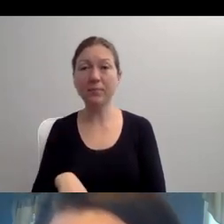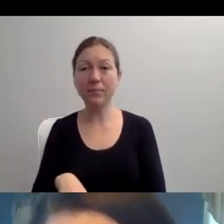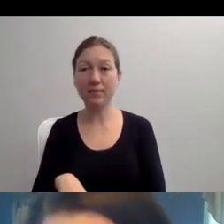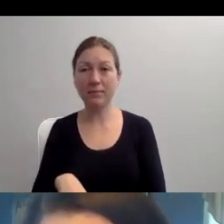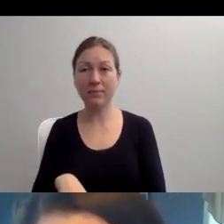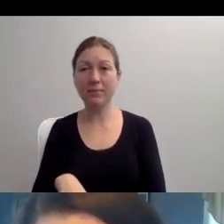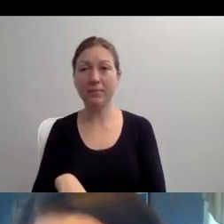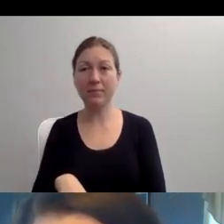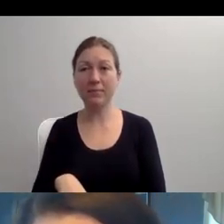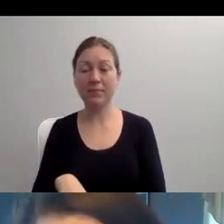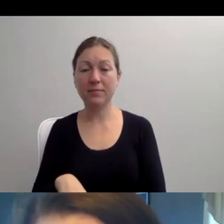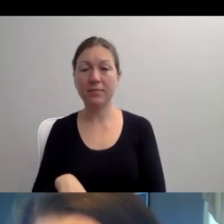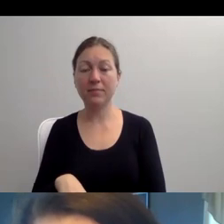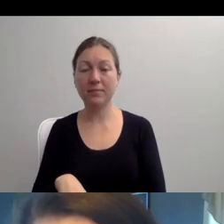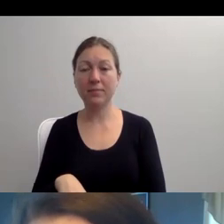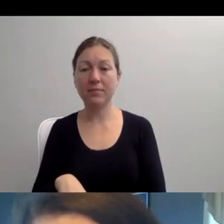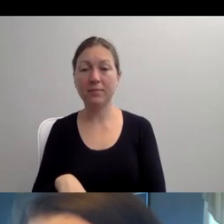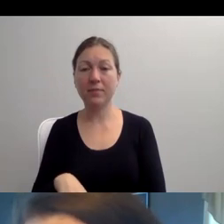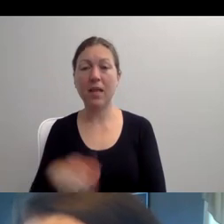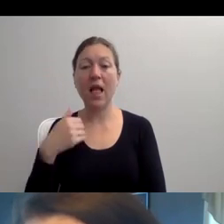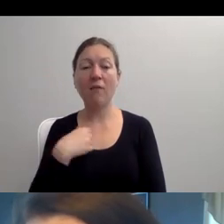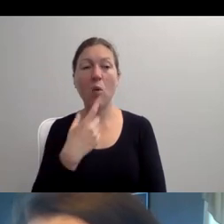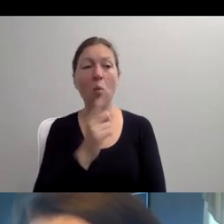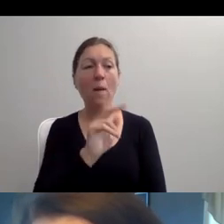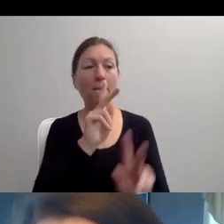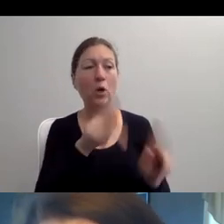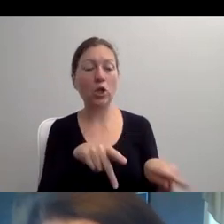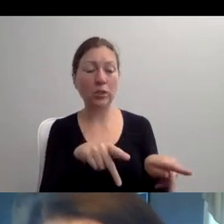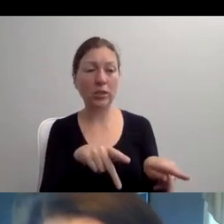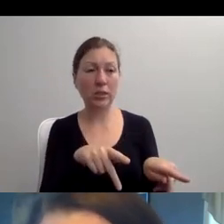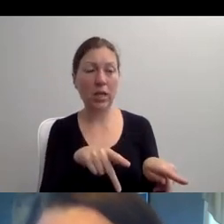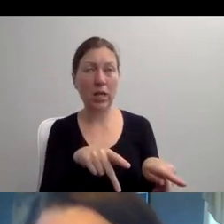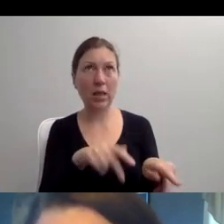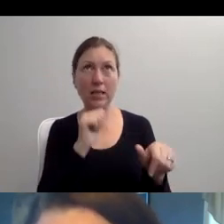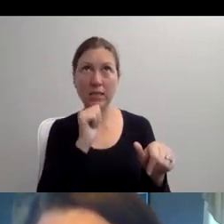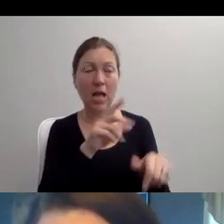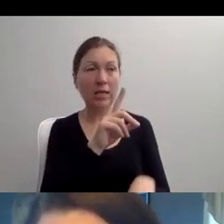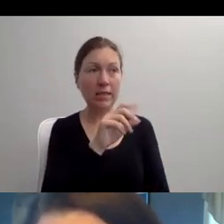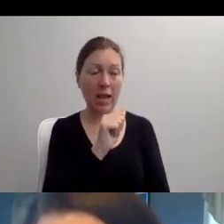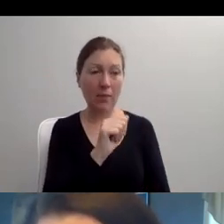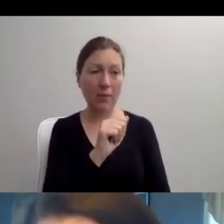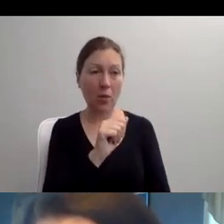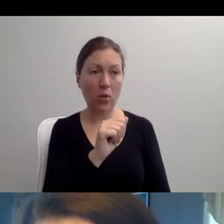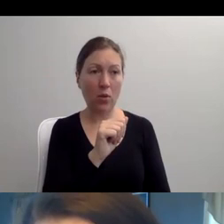PERSONS WITH DISABILITY? ">> I WOULD LOVE TO START WITH THAT ONE.